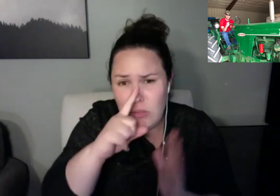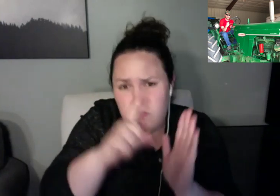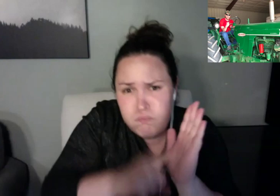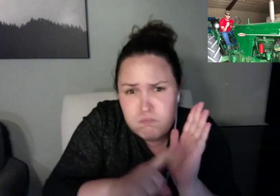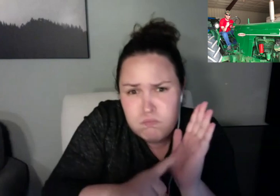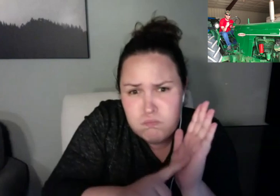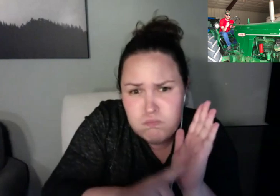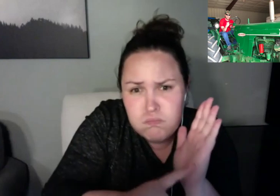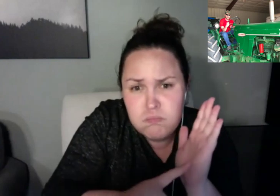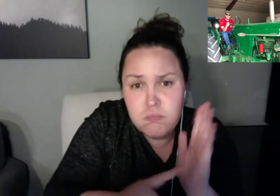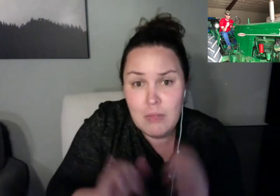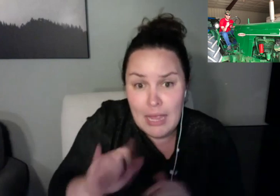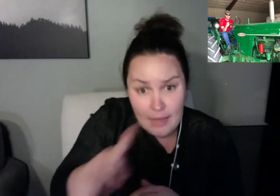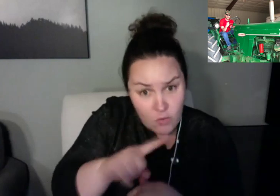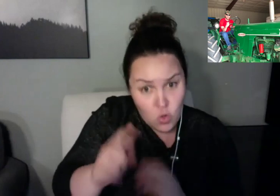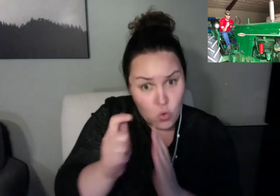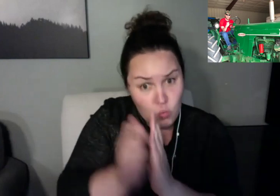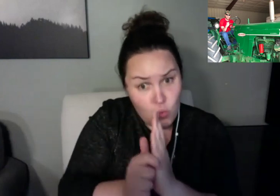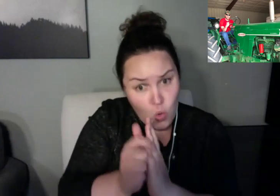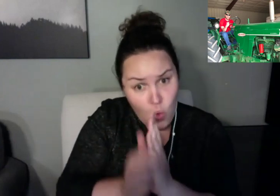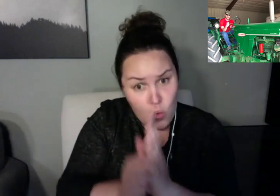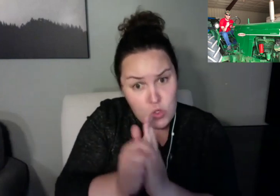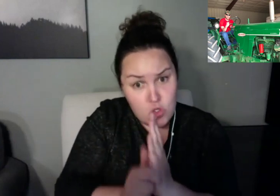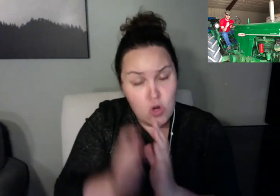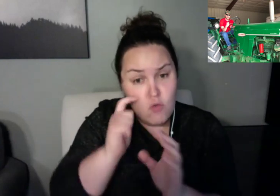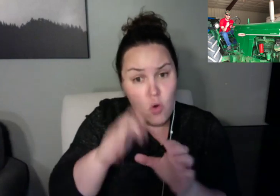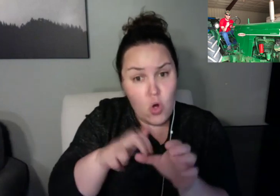Jen: Eme, Tanya asks what do you like to draw with?